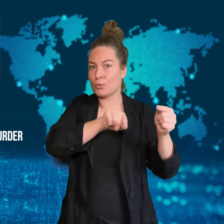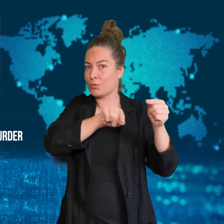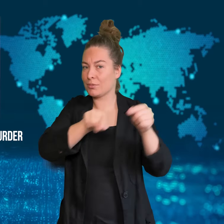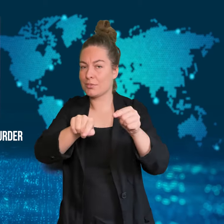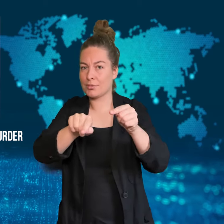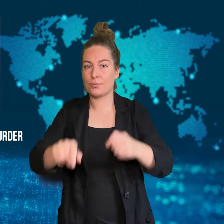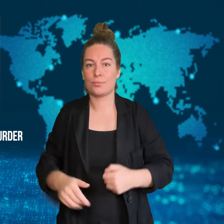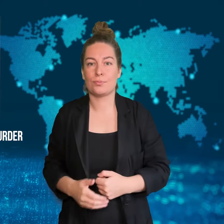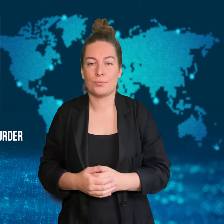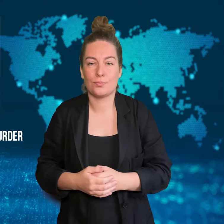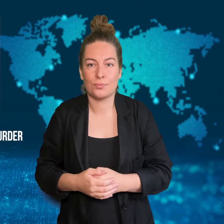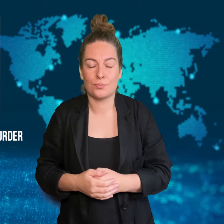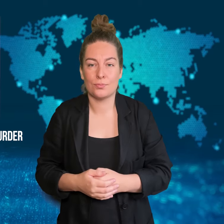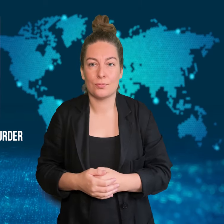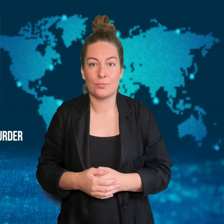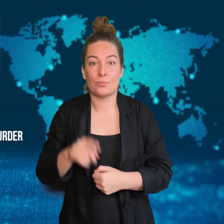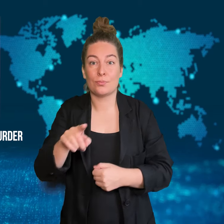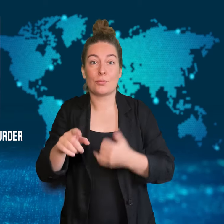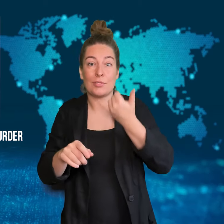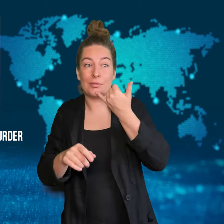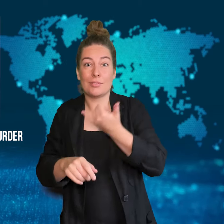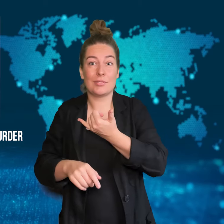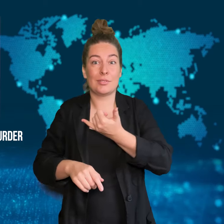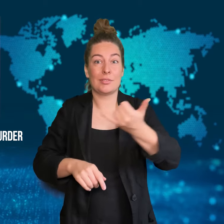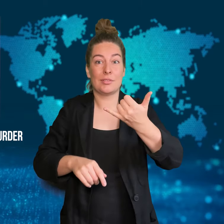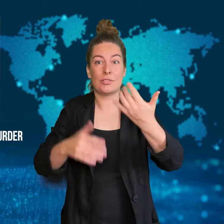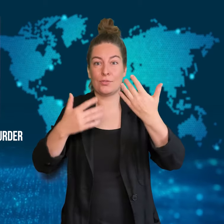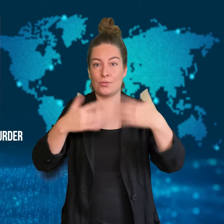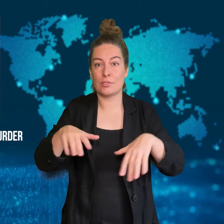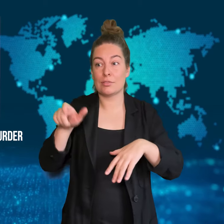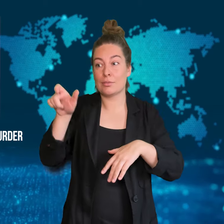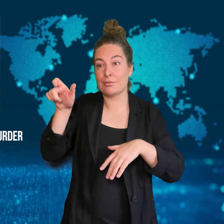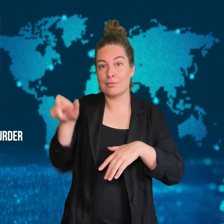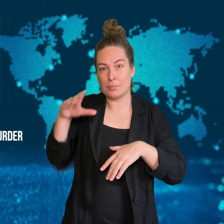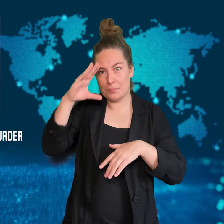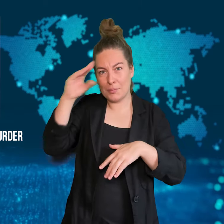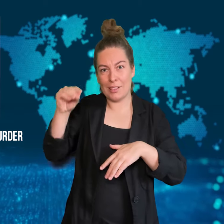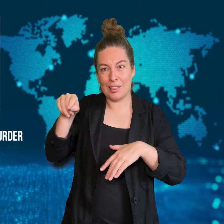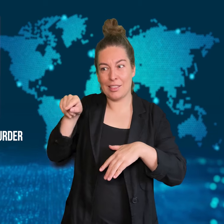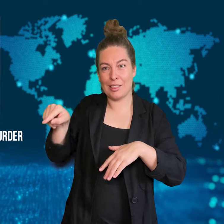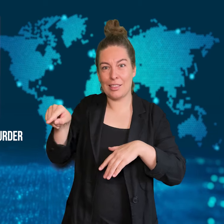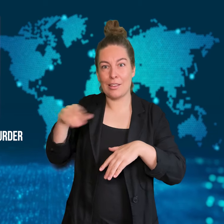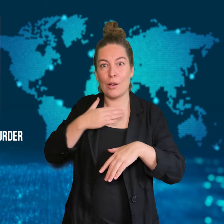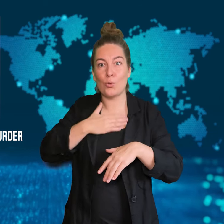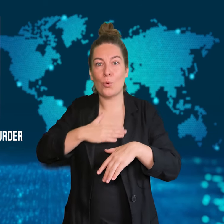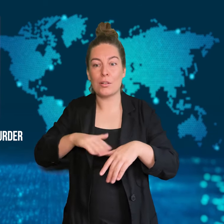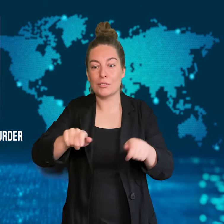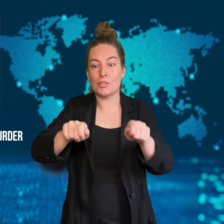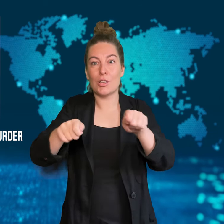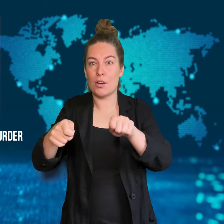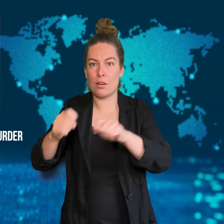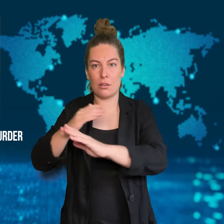on the ground and parked.